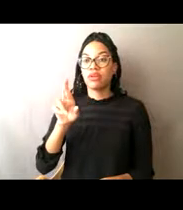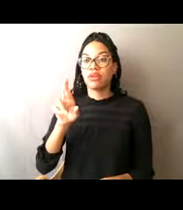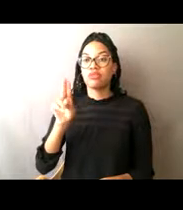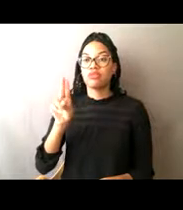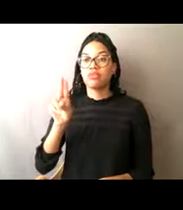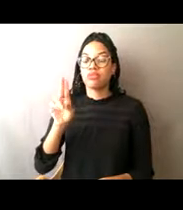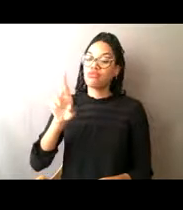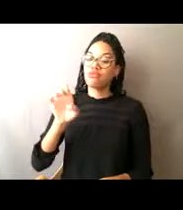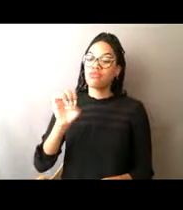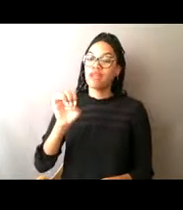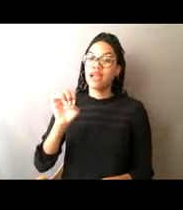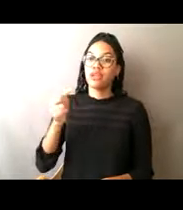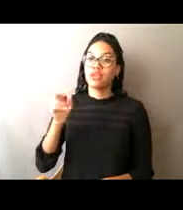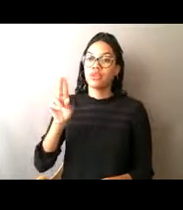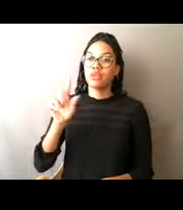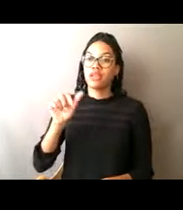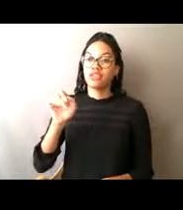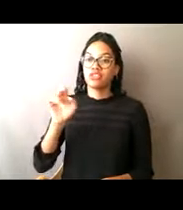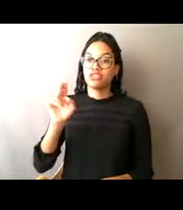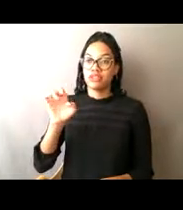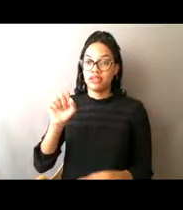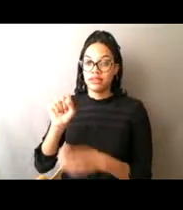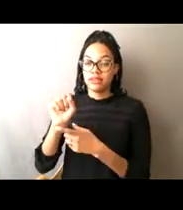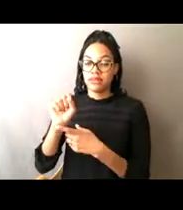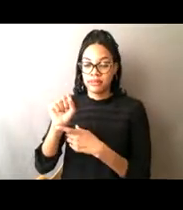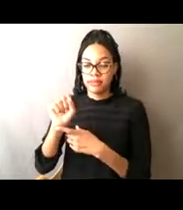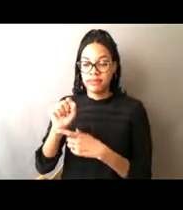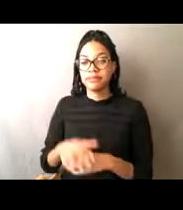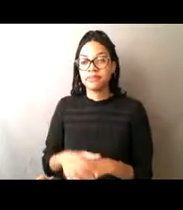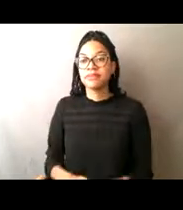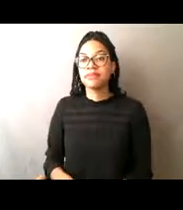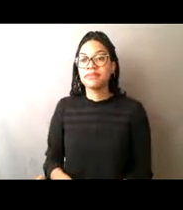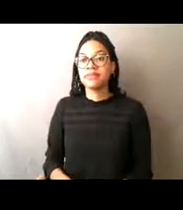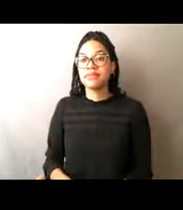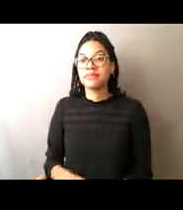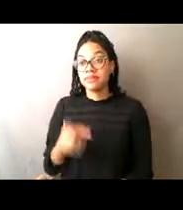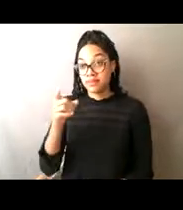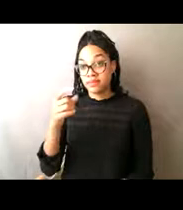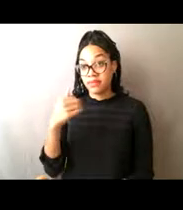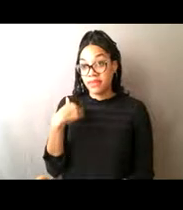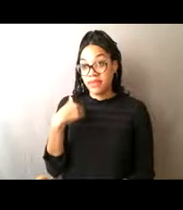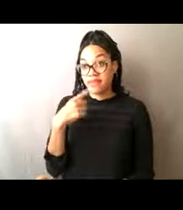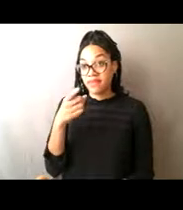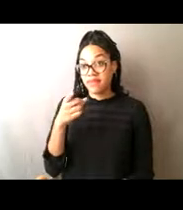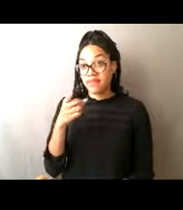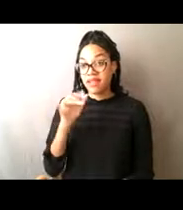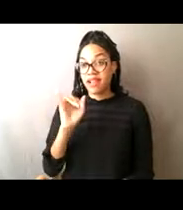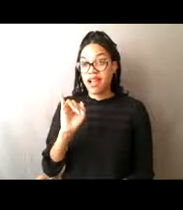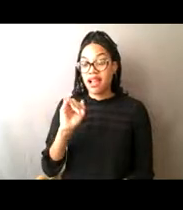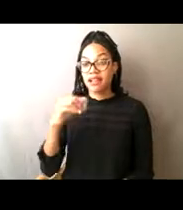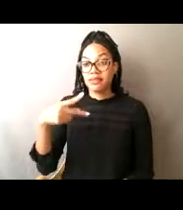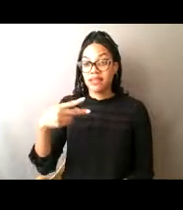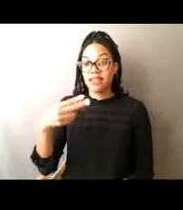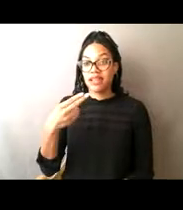but we also enforce international, I have one right here, which is the IPHC annual management measures,